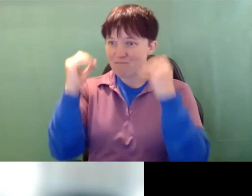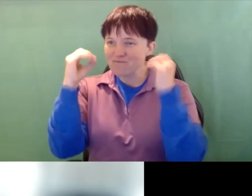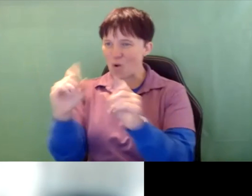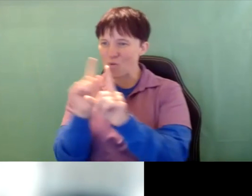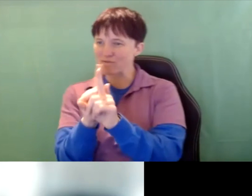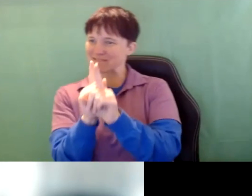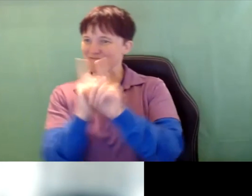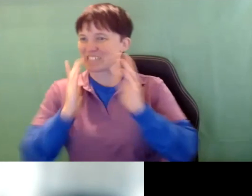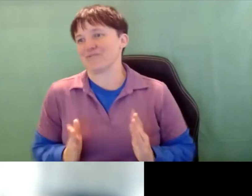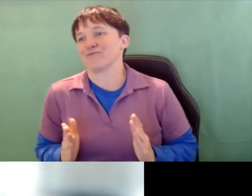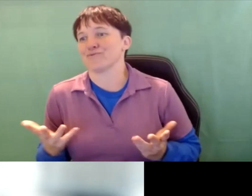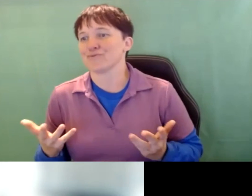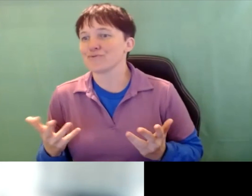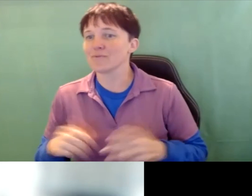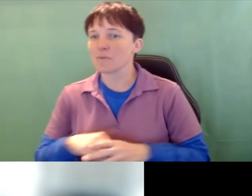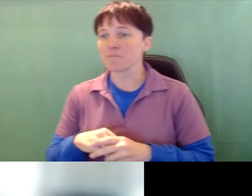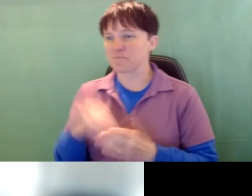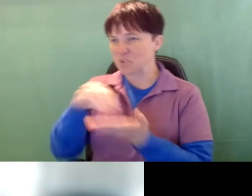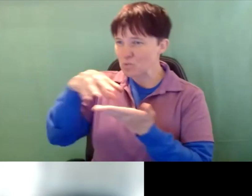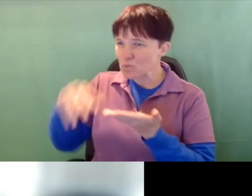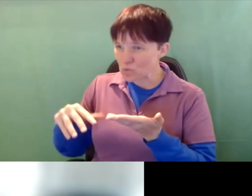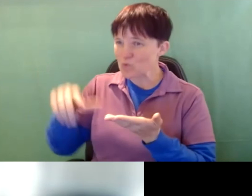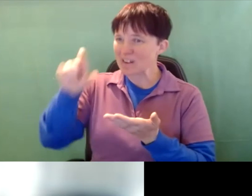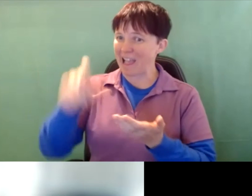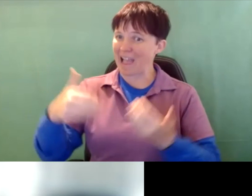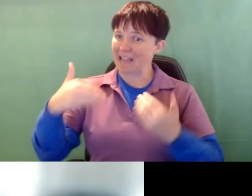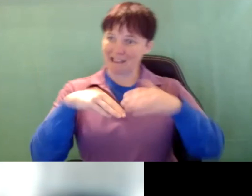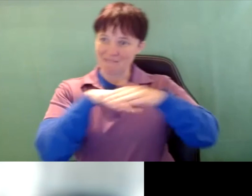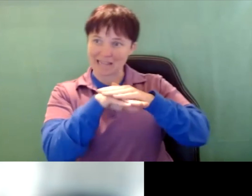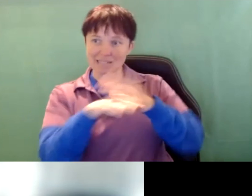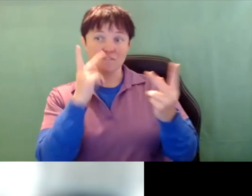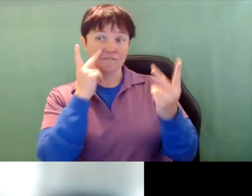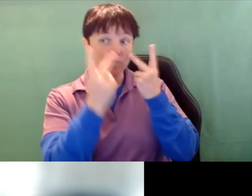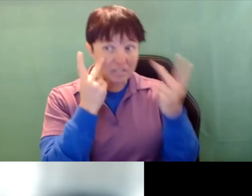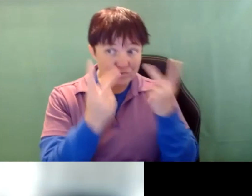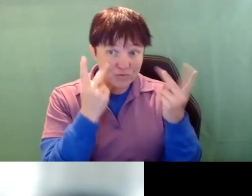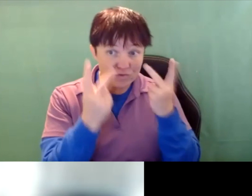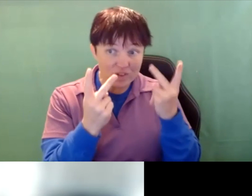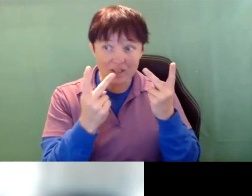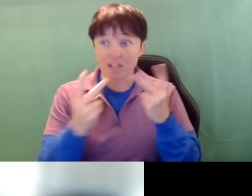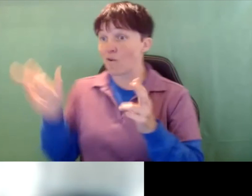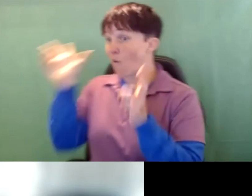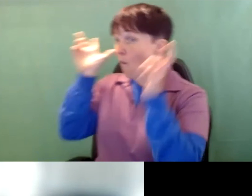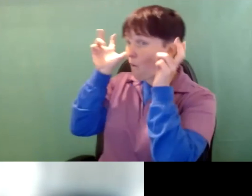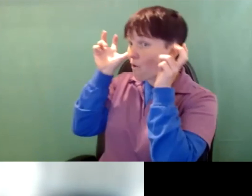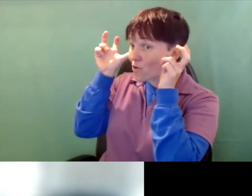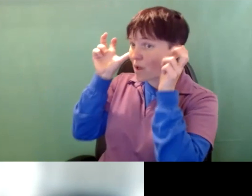student is somehow supposed to access it visually or auditorily but there's that breakdown all